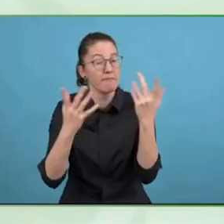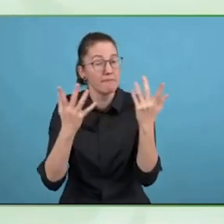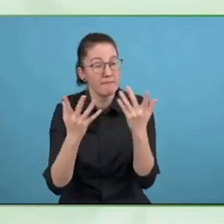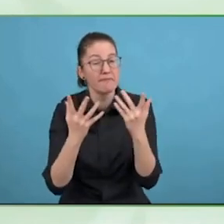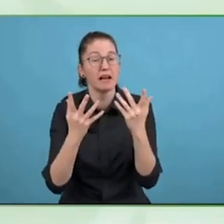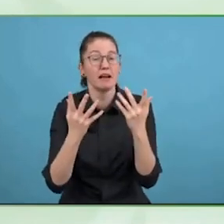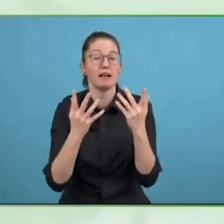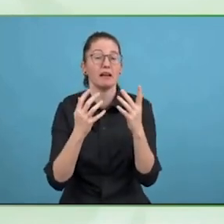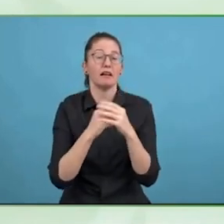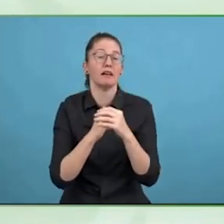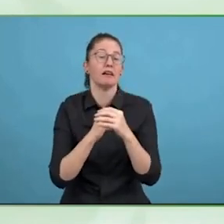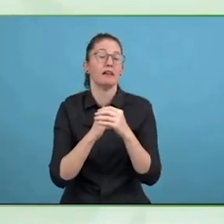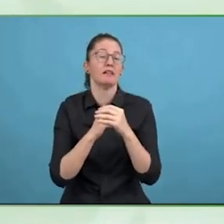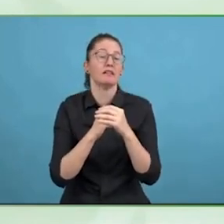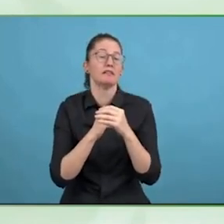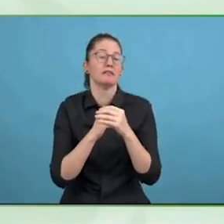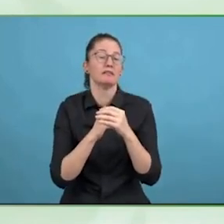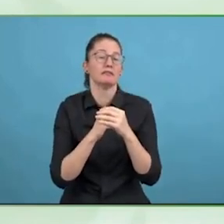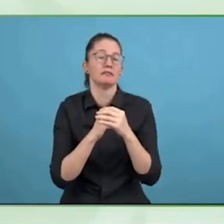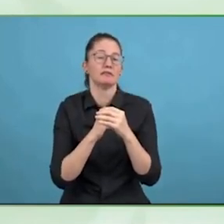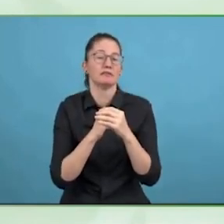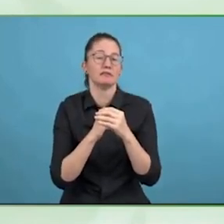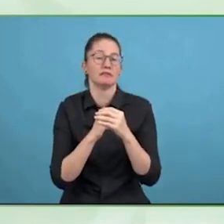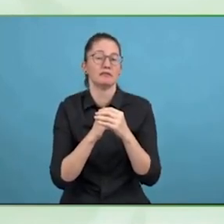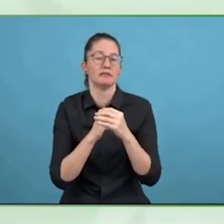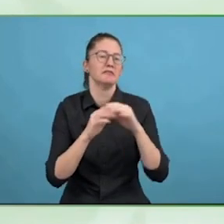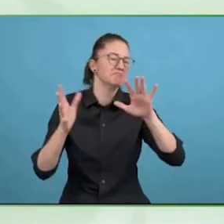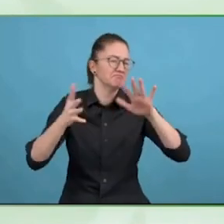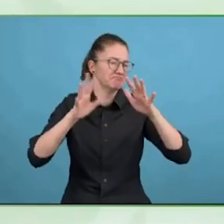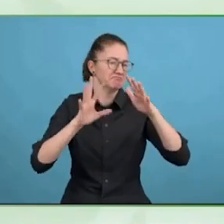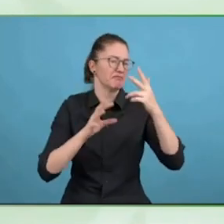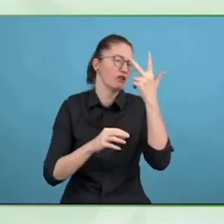the global report, we learned so much, but that was also the